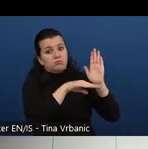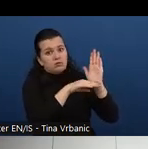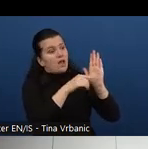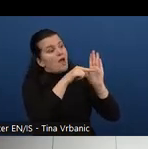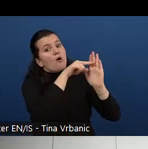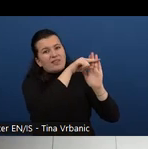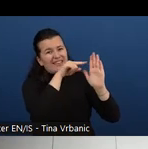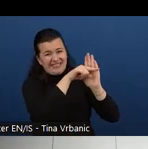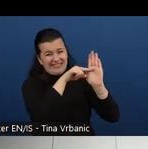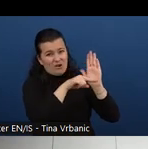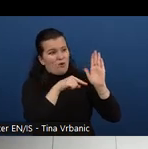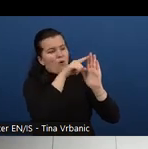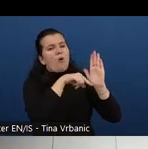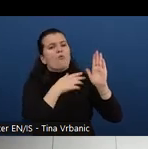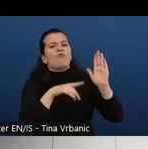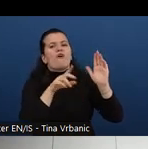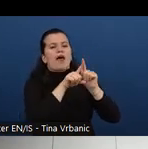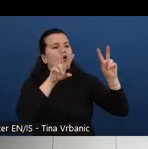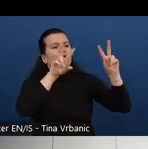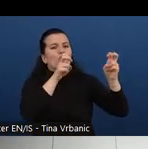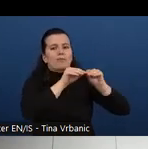that are role based as we say.